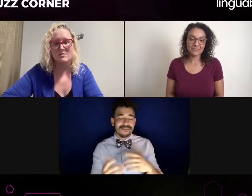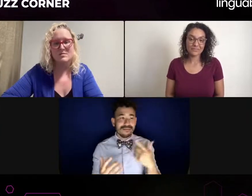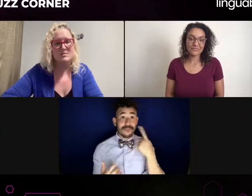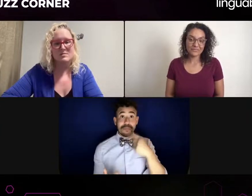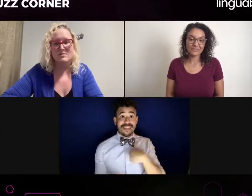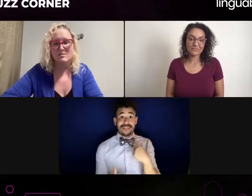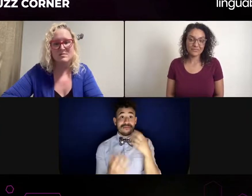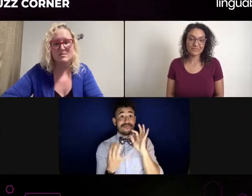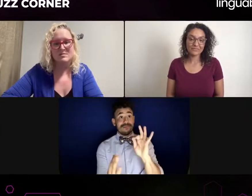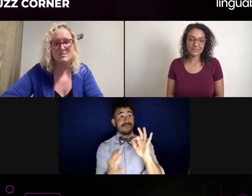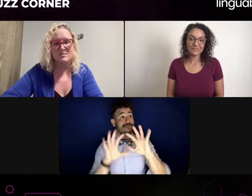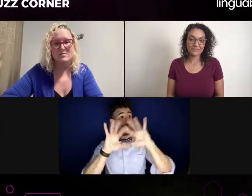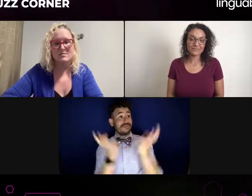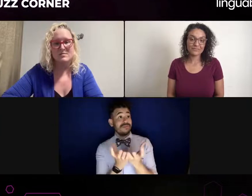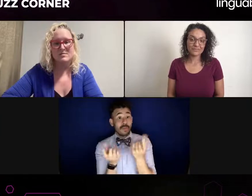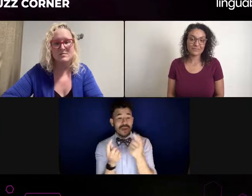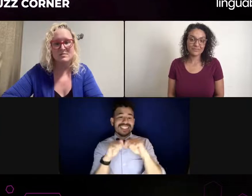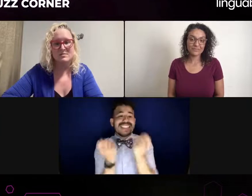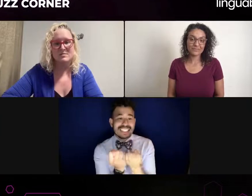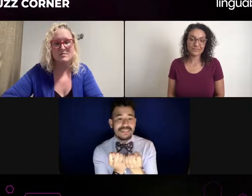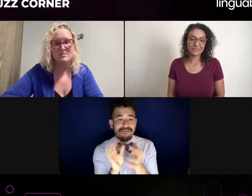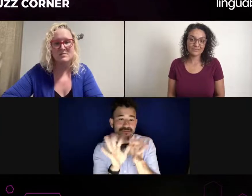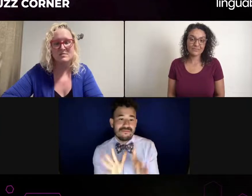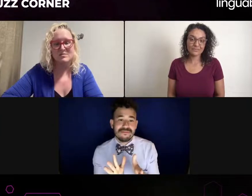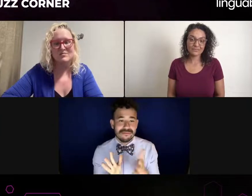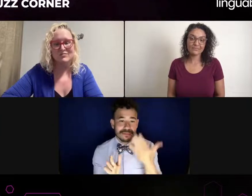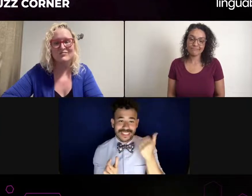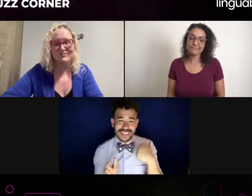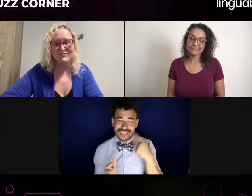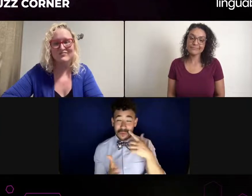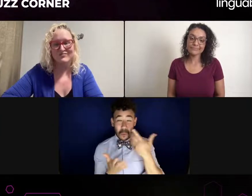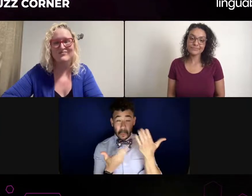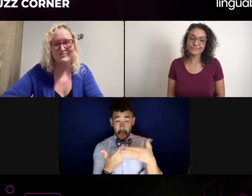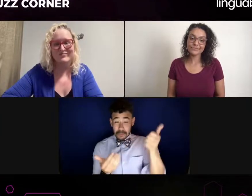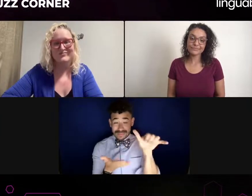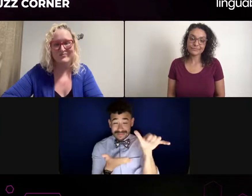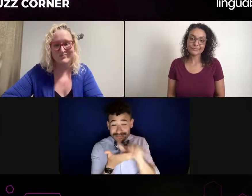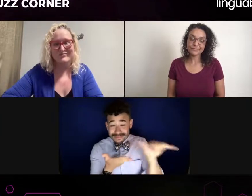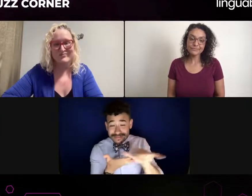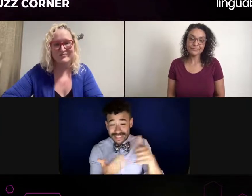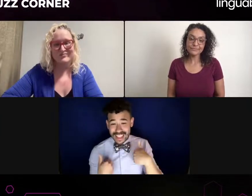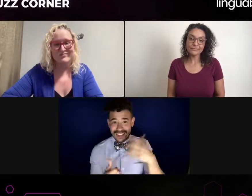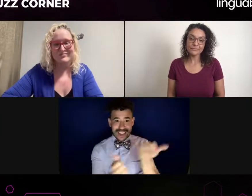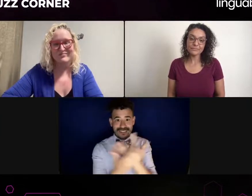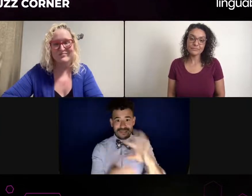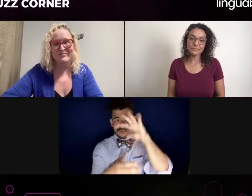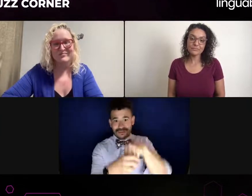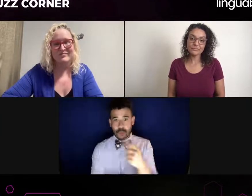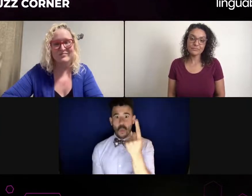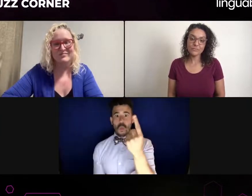They need to match the personality and inflect like you for that, you know,